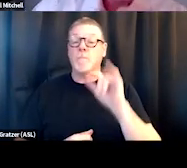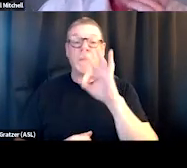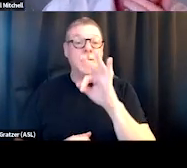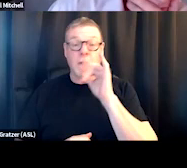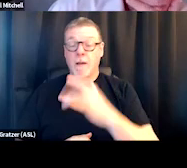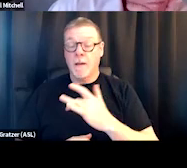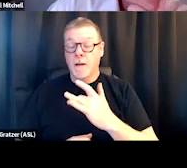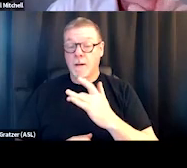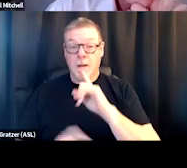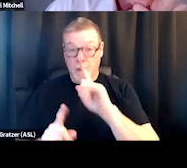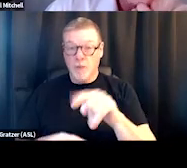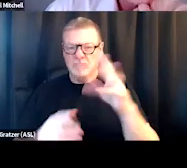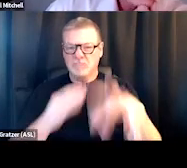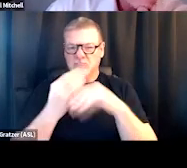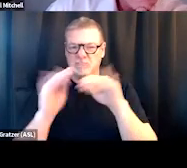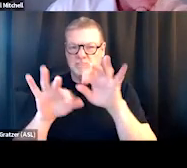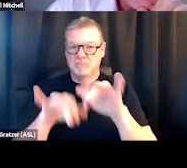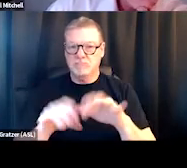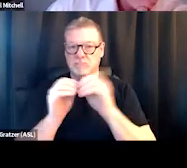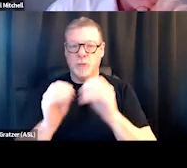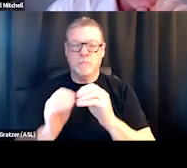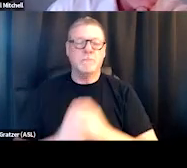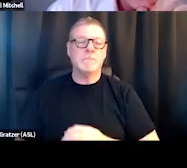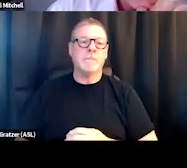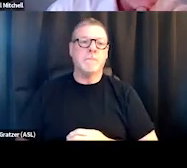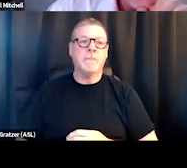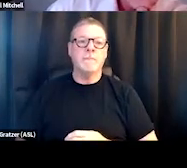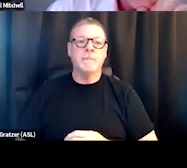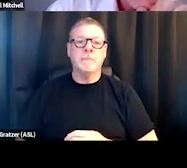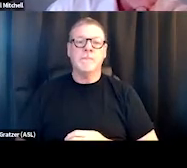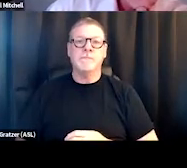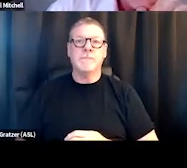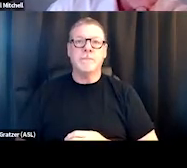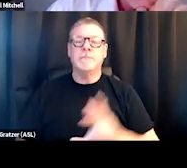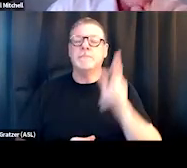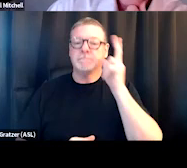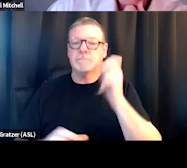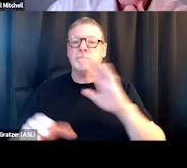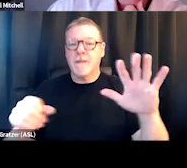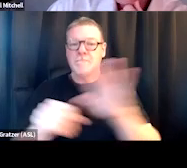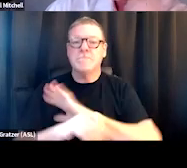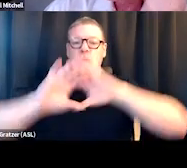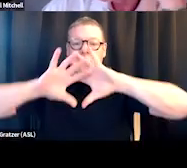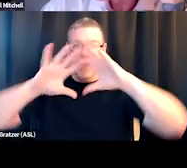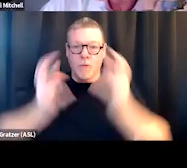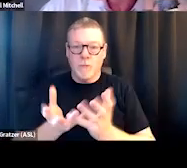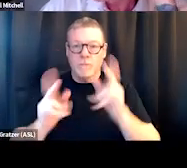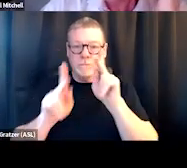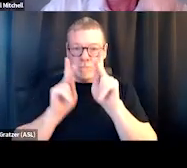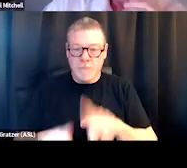But definitely hearing that it's part of whole person care. Some people may be drawn to faith-based activities,